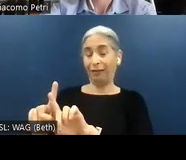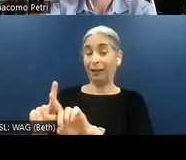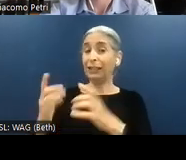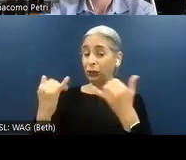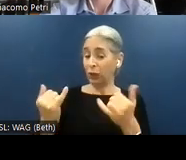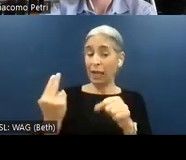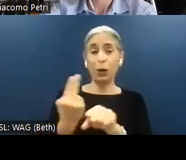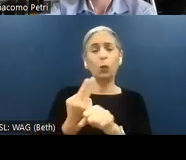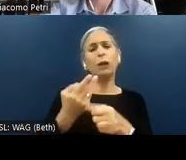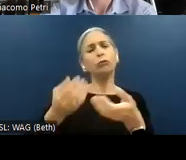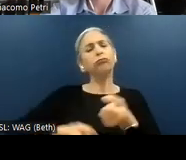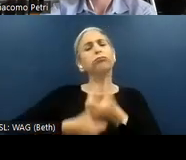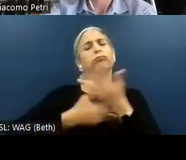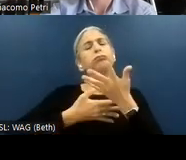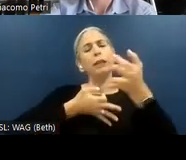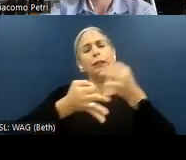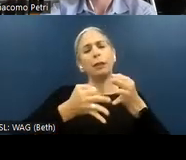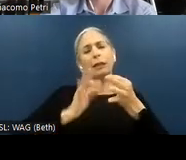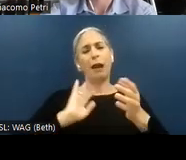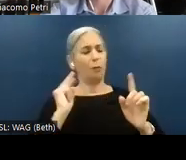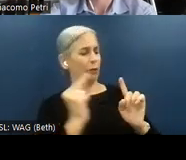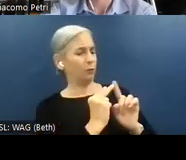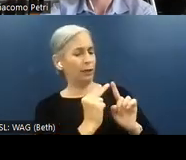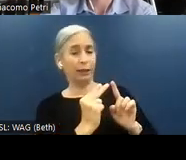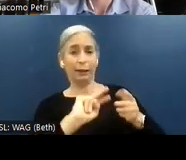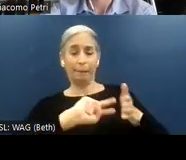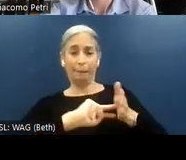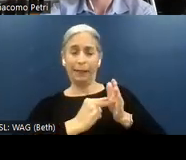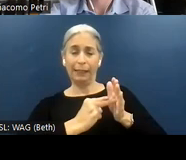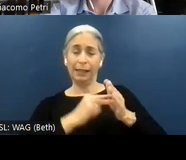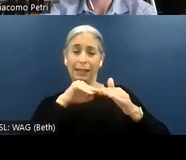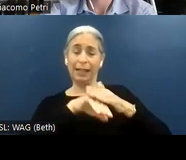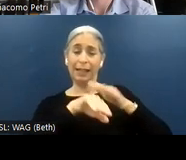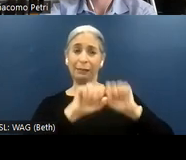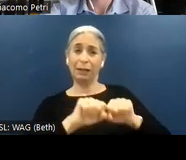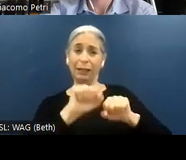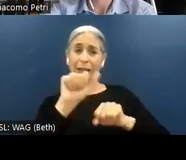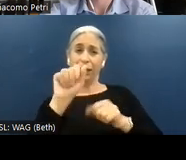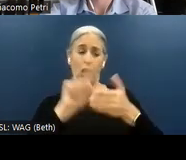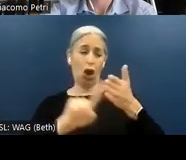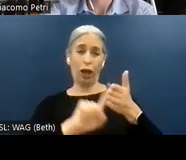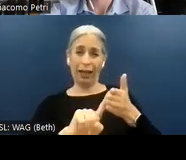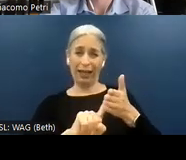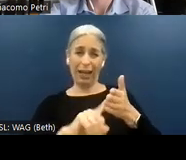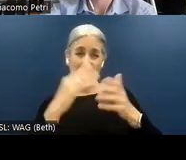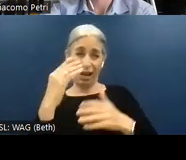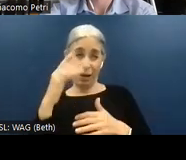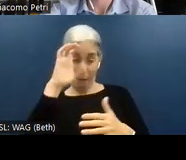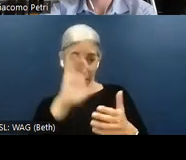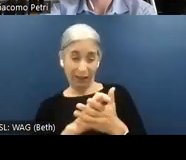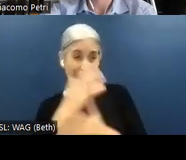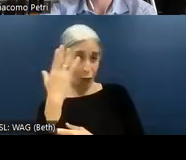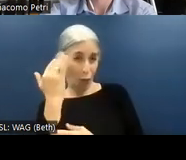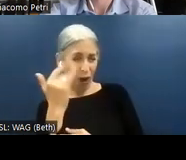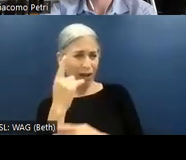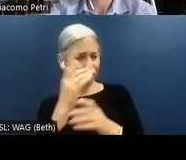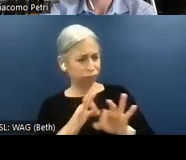you our point of view on what an accessibility audit is and why we believe it is what we